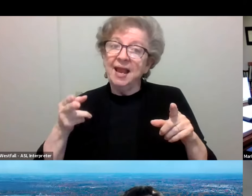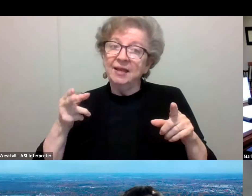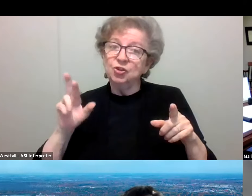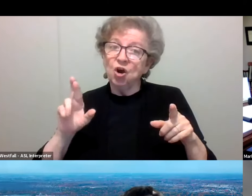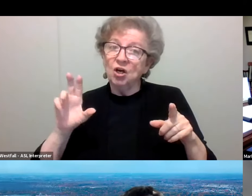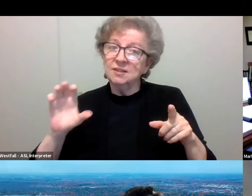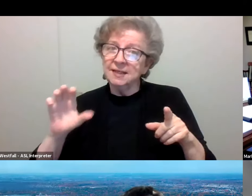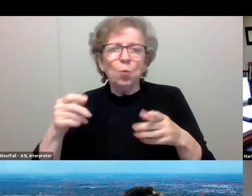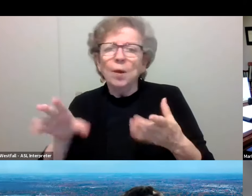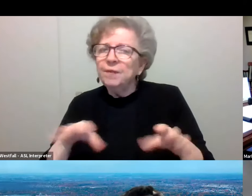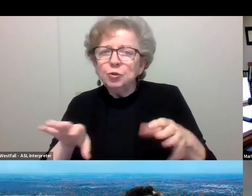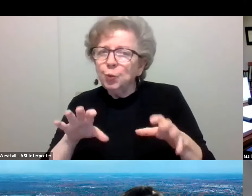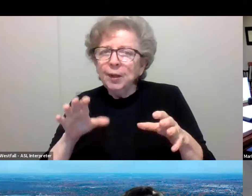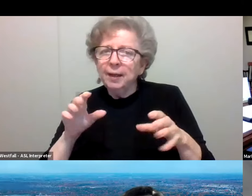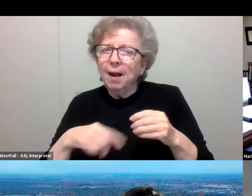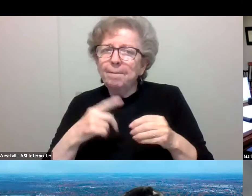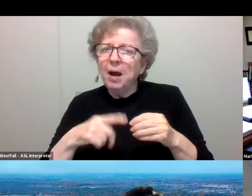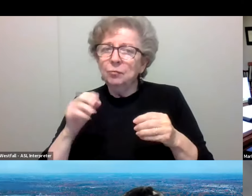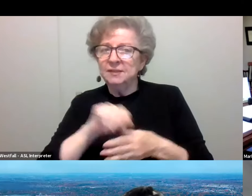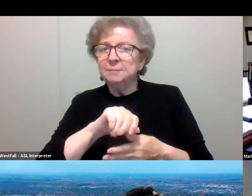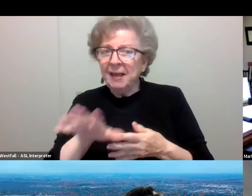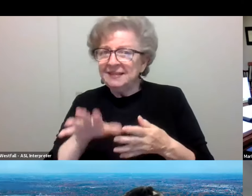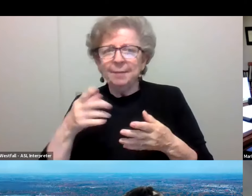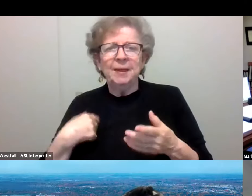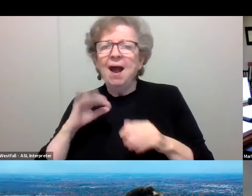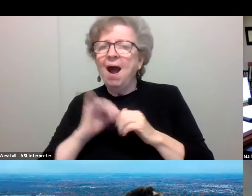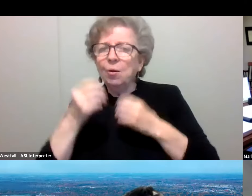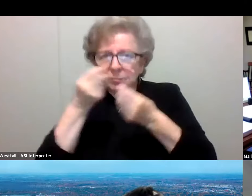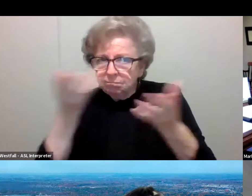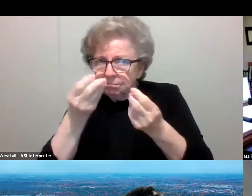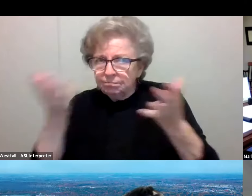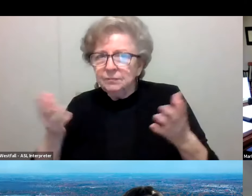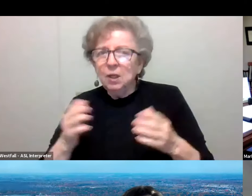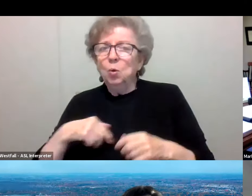about the notification process as the pandemic evolves and we're a very, very highly vaccinated and masked?